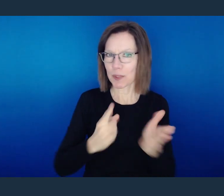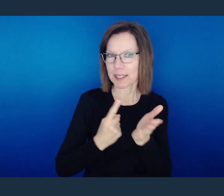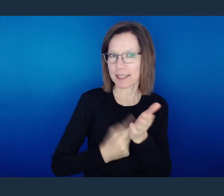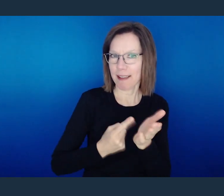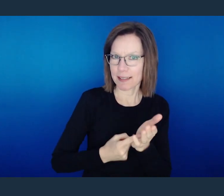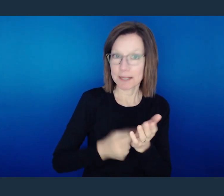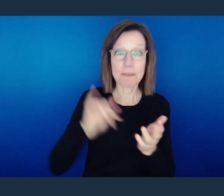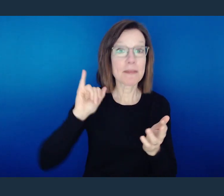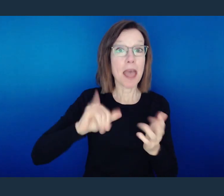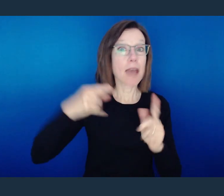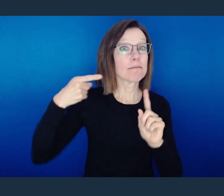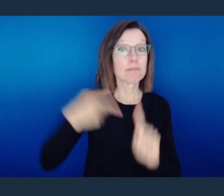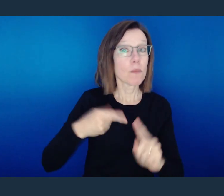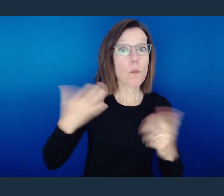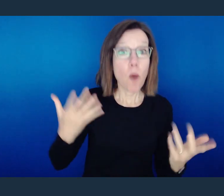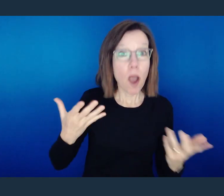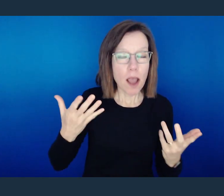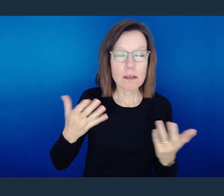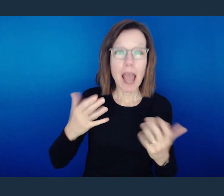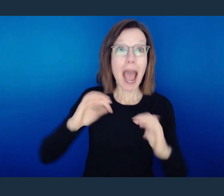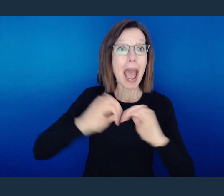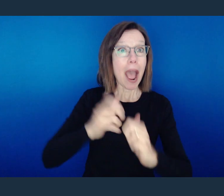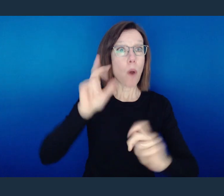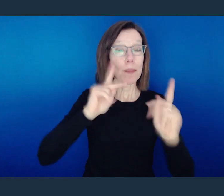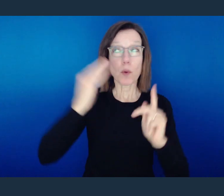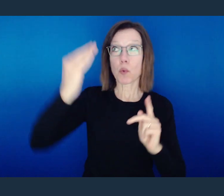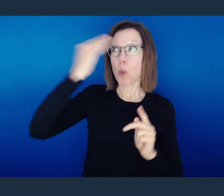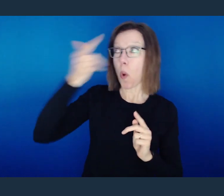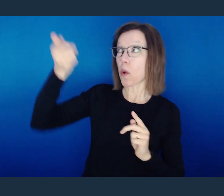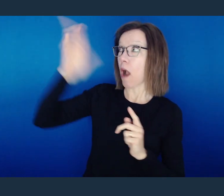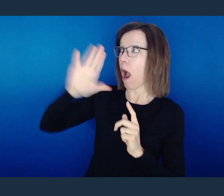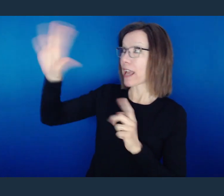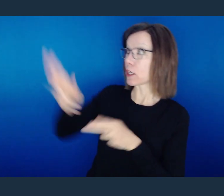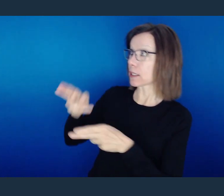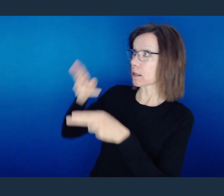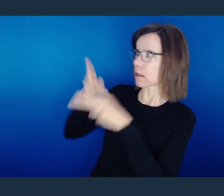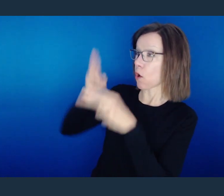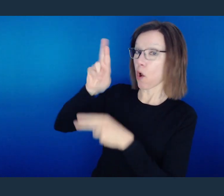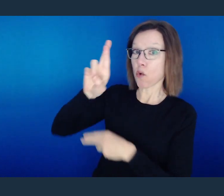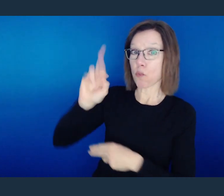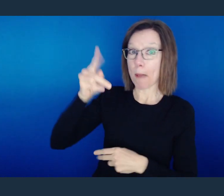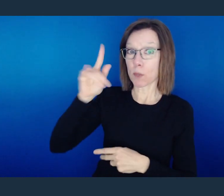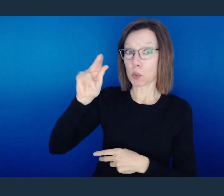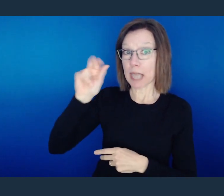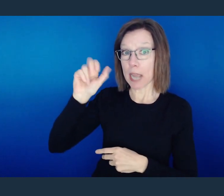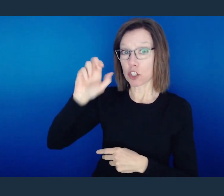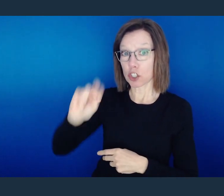And that's that God's reputation is built on your replication. Let me say that again.